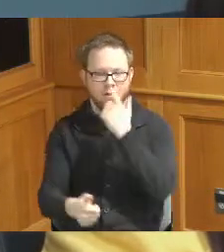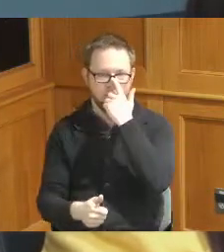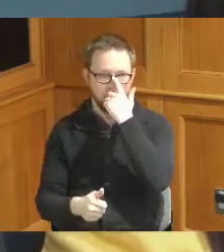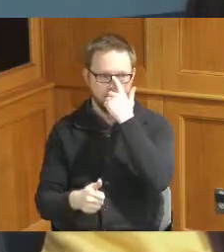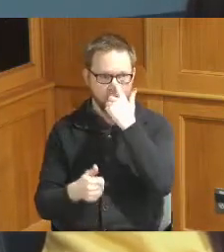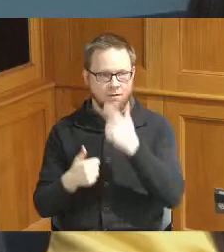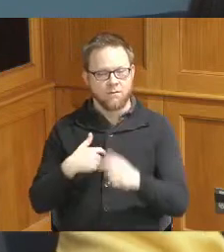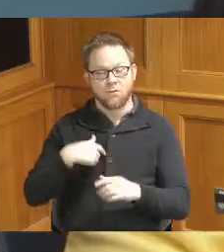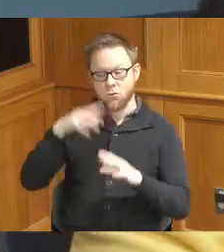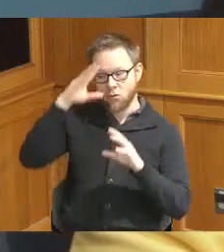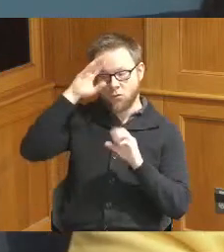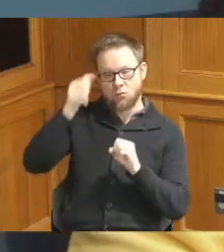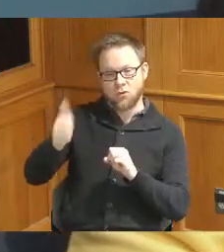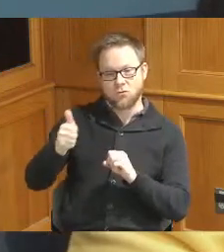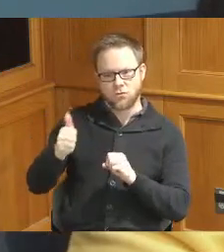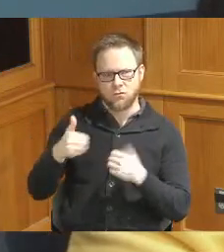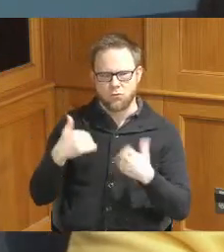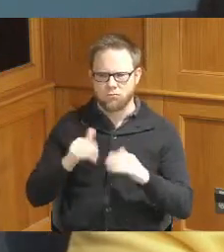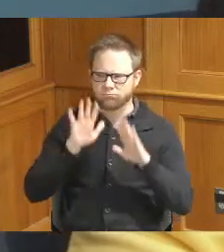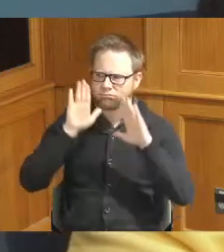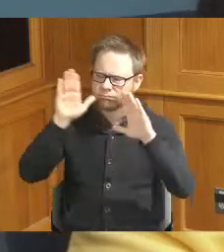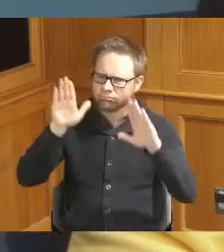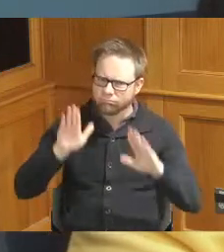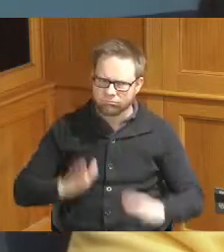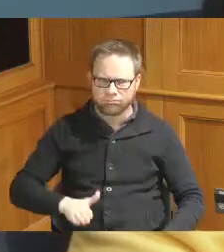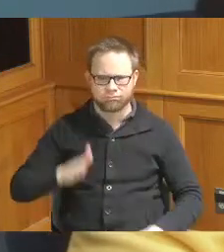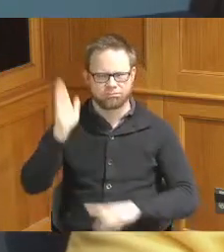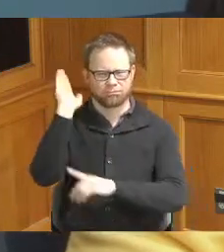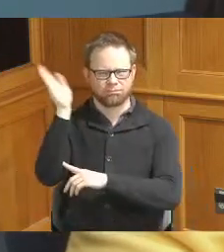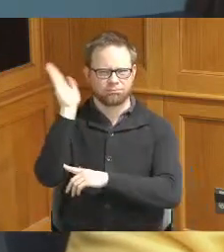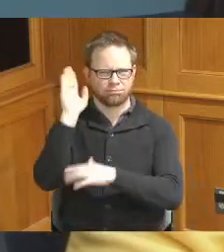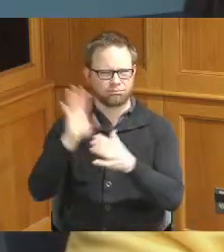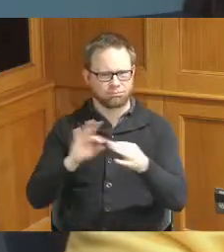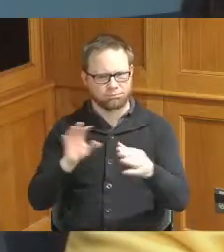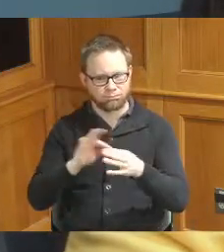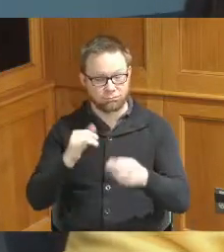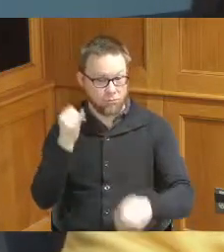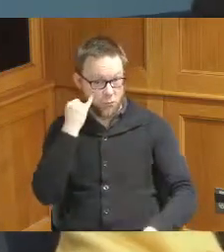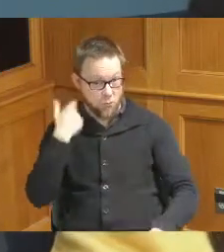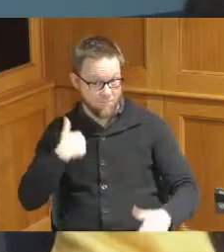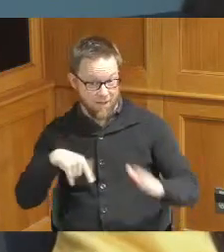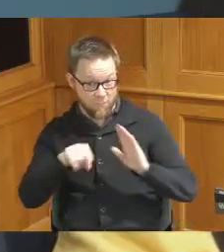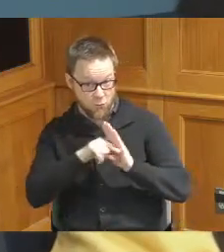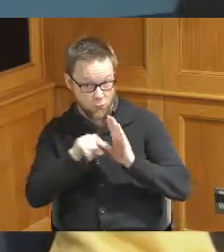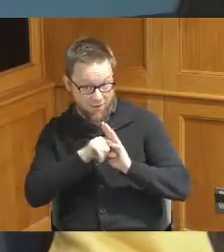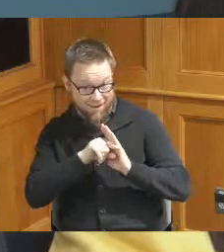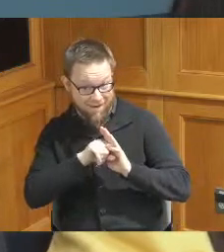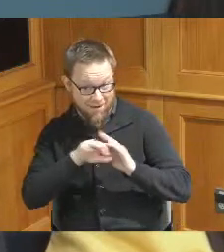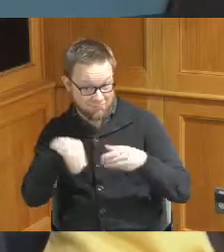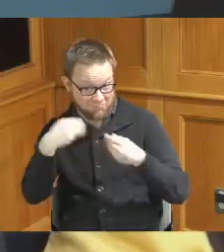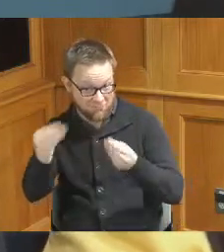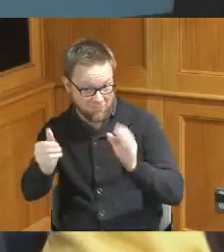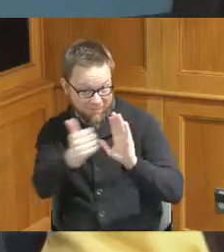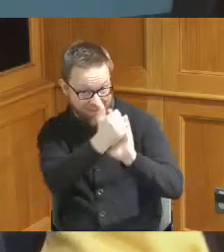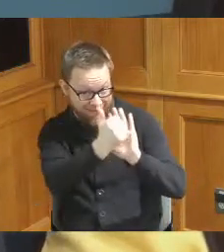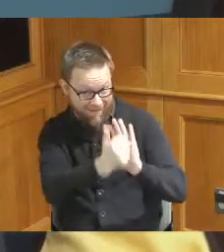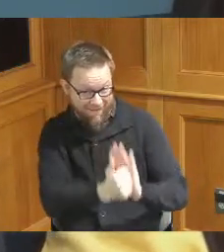gave up very outstanding speech if I had to grade it thank you but I thought it was just excellent